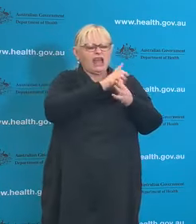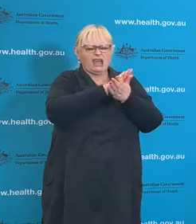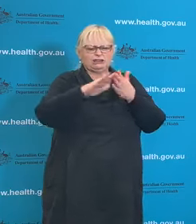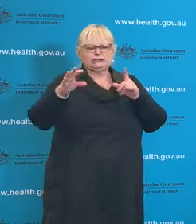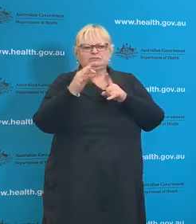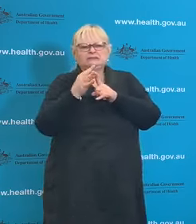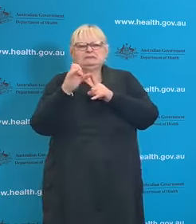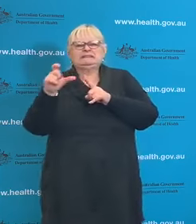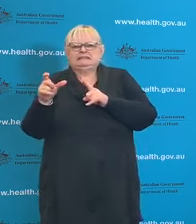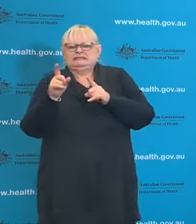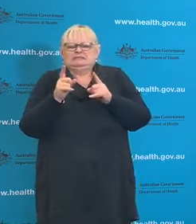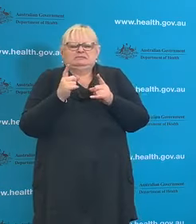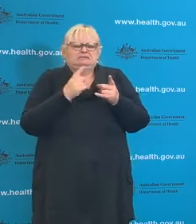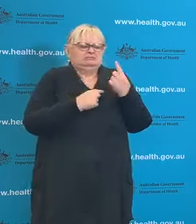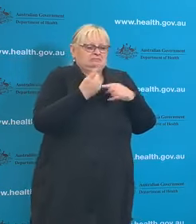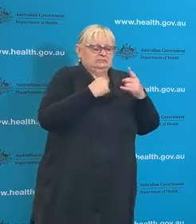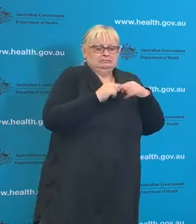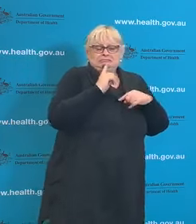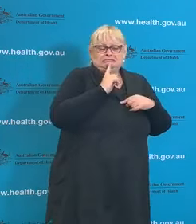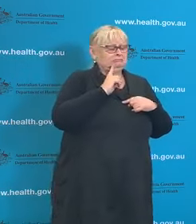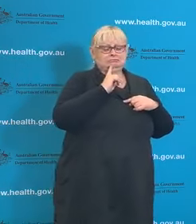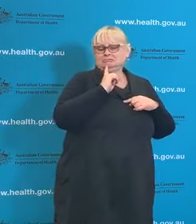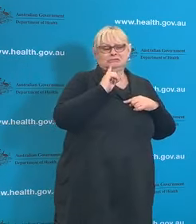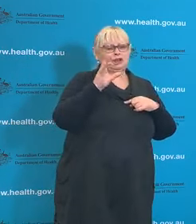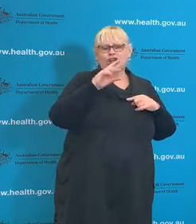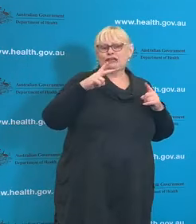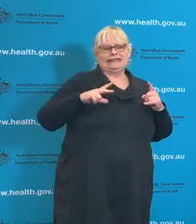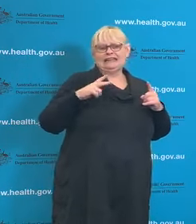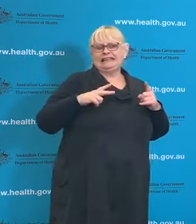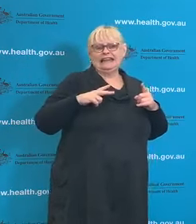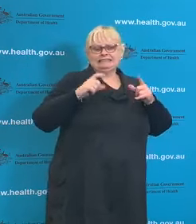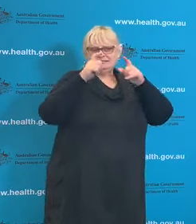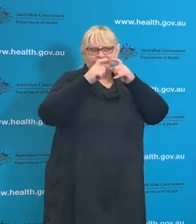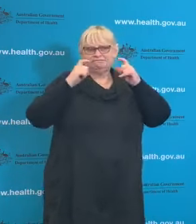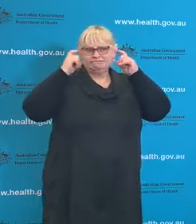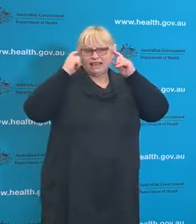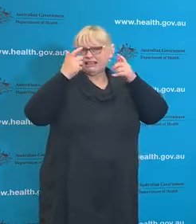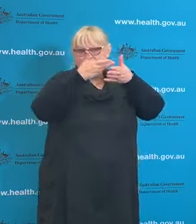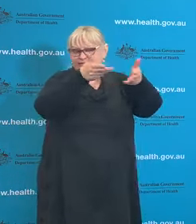is there's no evidence of the need for general use of masks in the community.